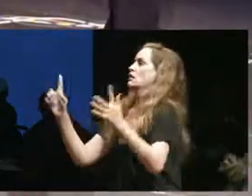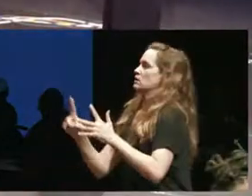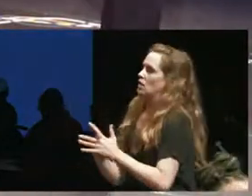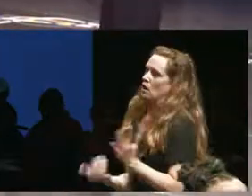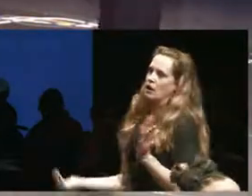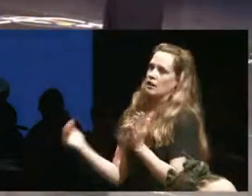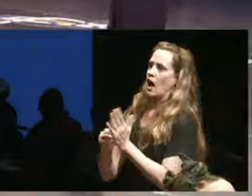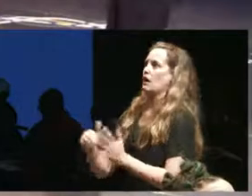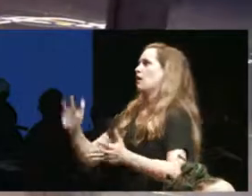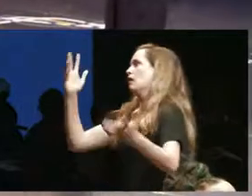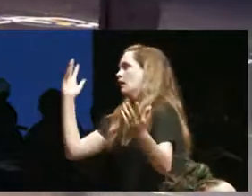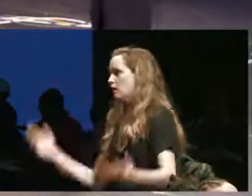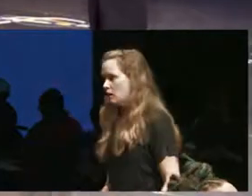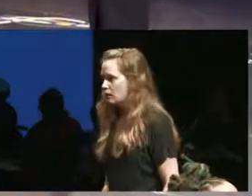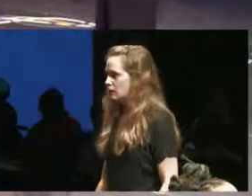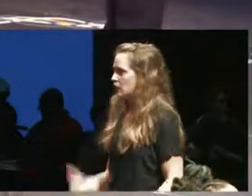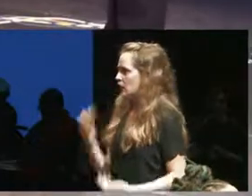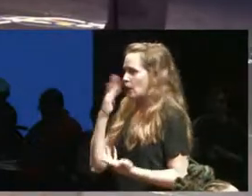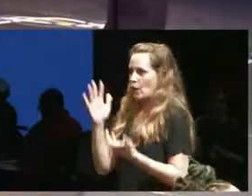haven't taken it up and I think that that's you know something that has been